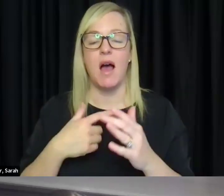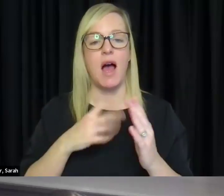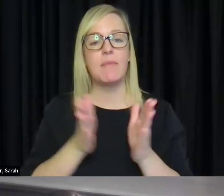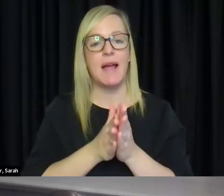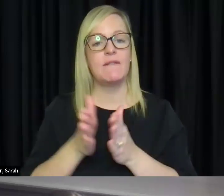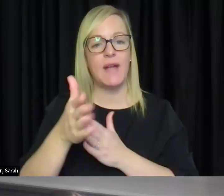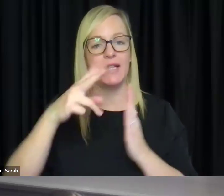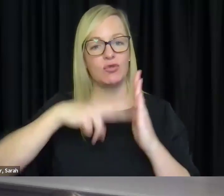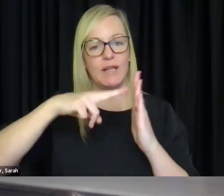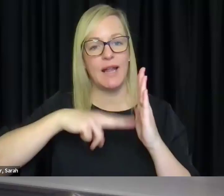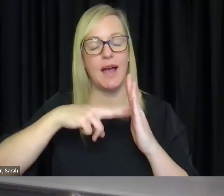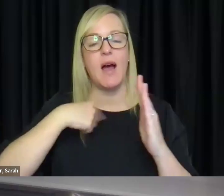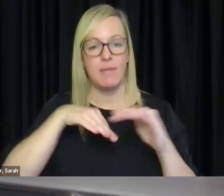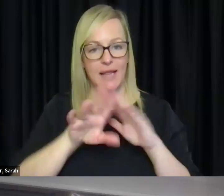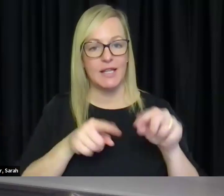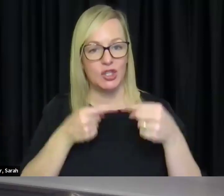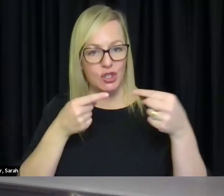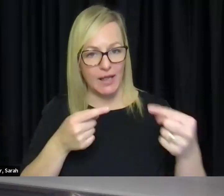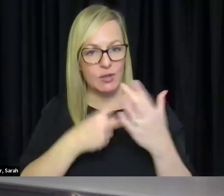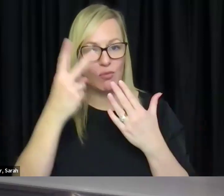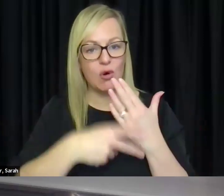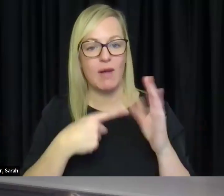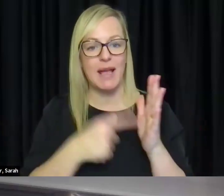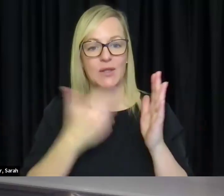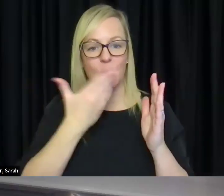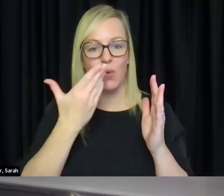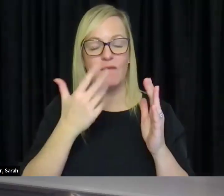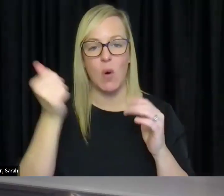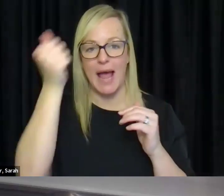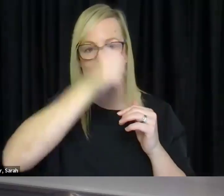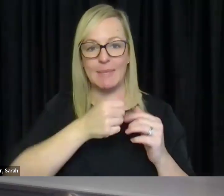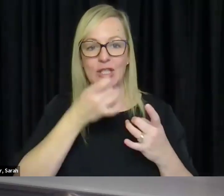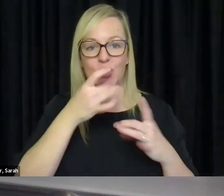am in the Challenge program at school which is for academic kids, I have a father, mother and